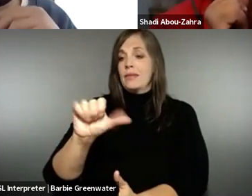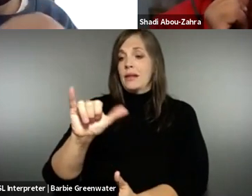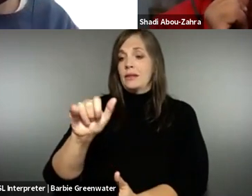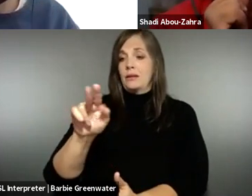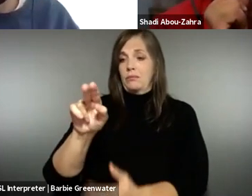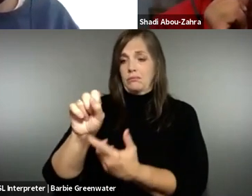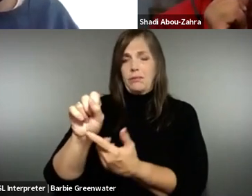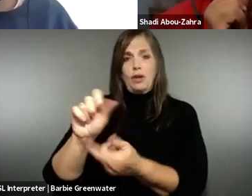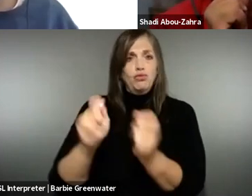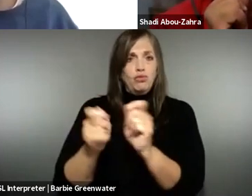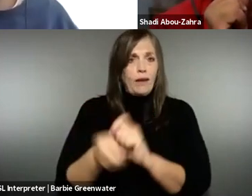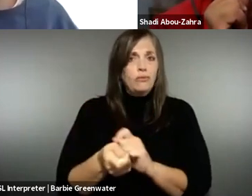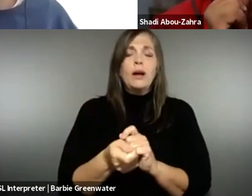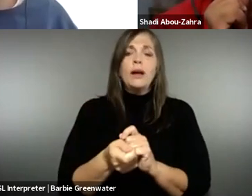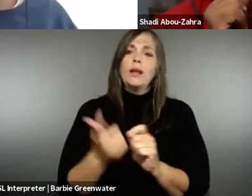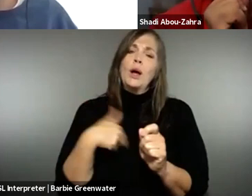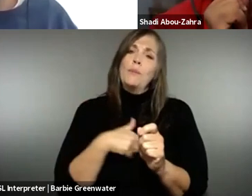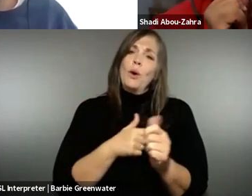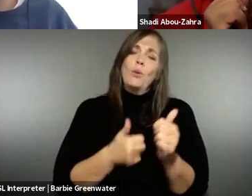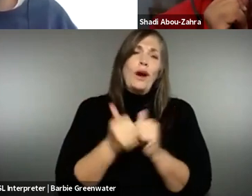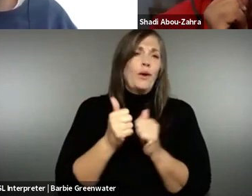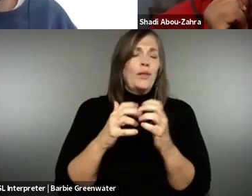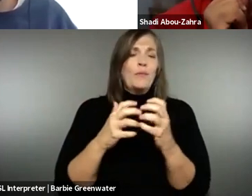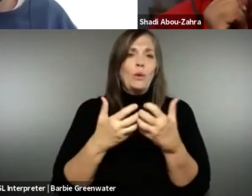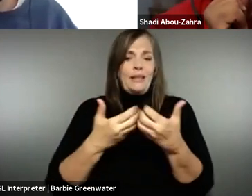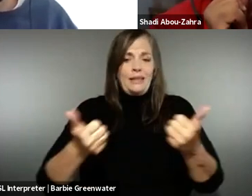IAAP DA chapter and we have translated the